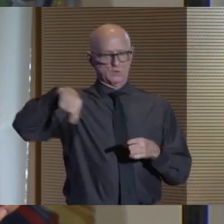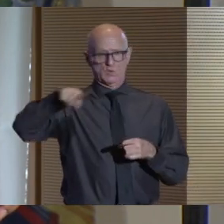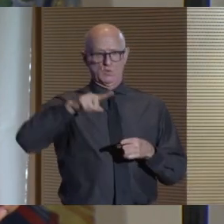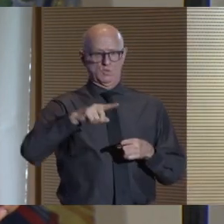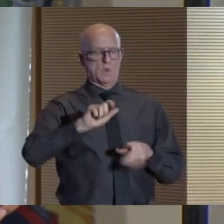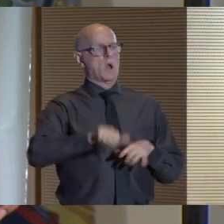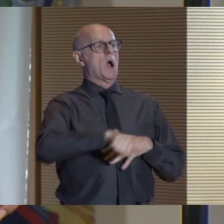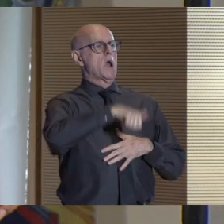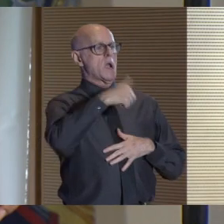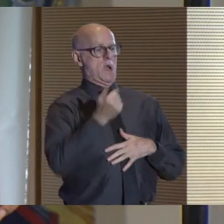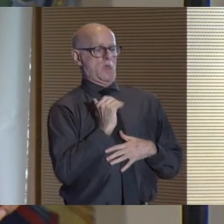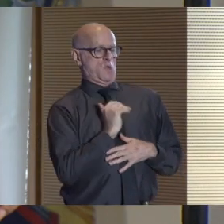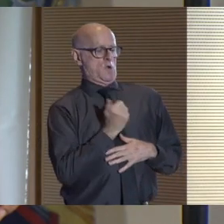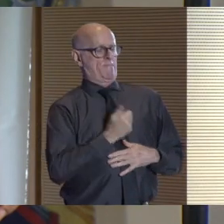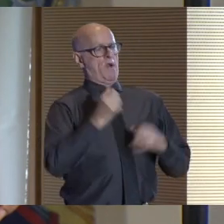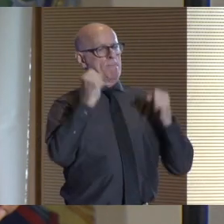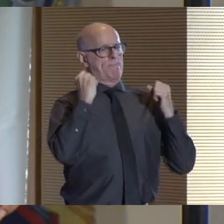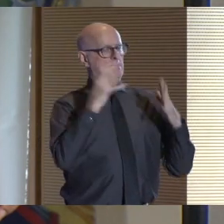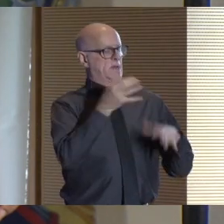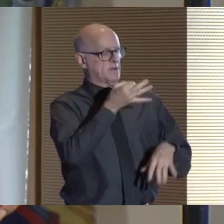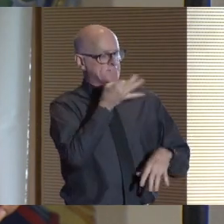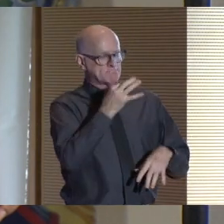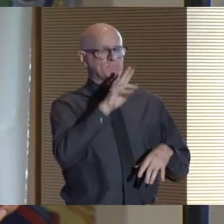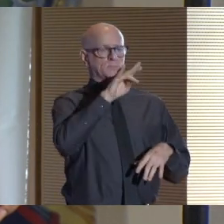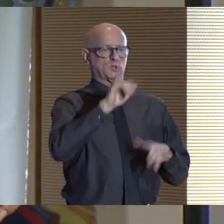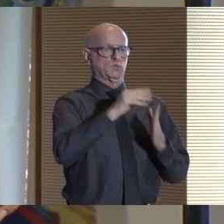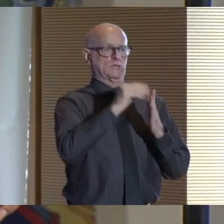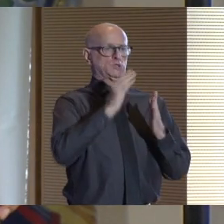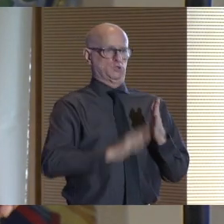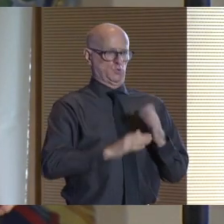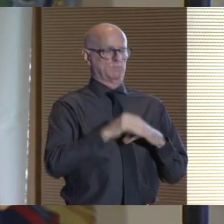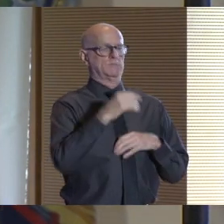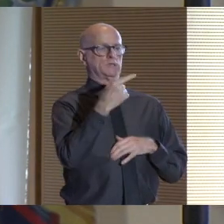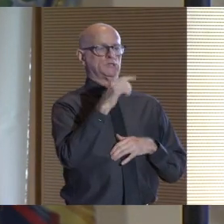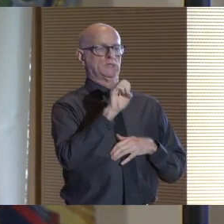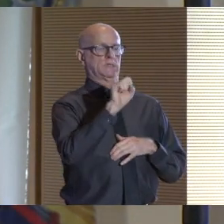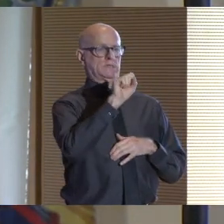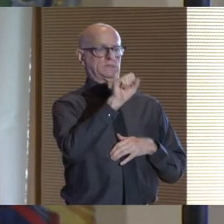another of our many talented CUNY students, Gesy Duran.